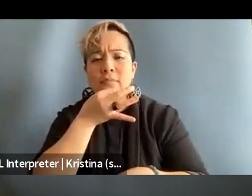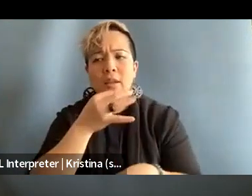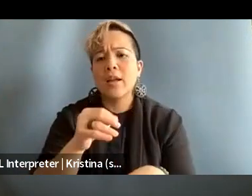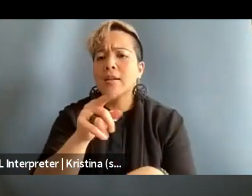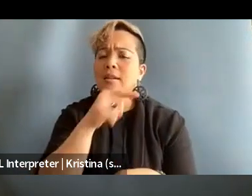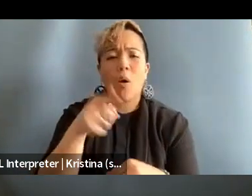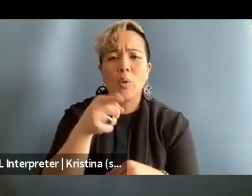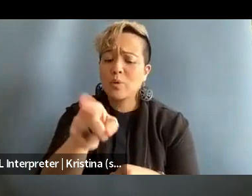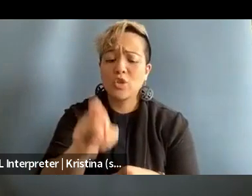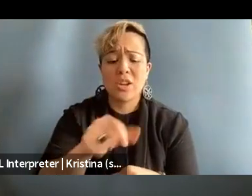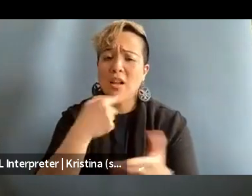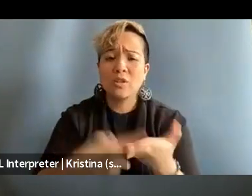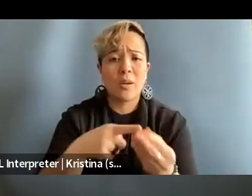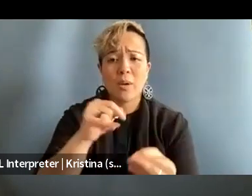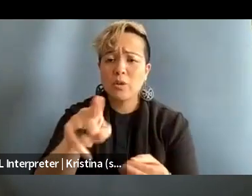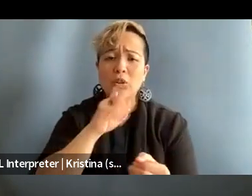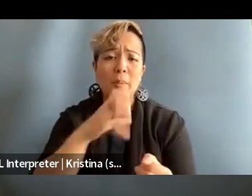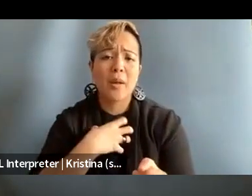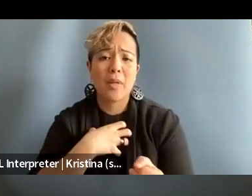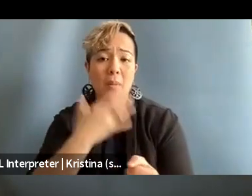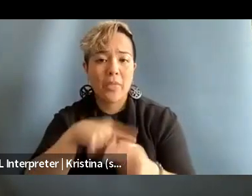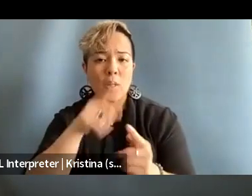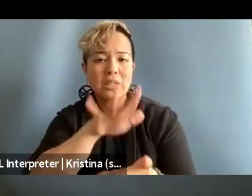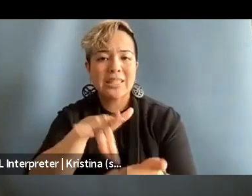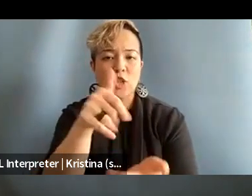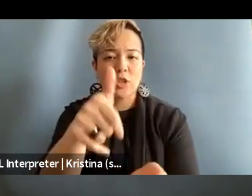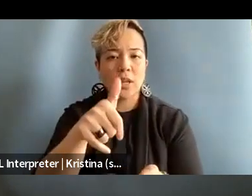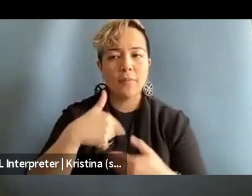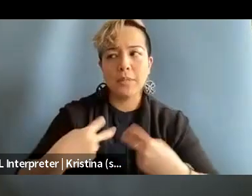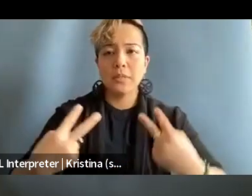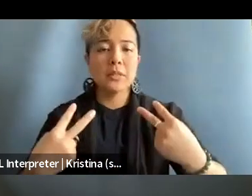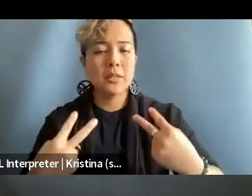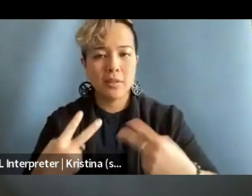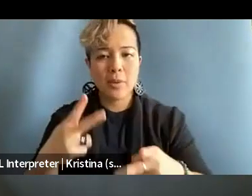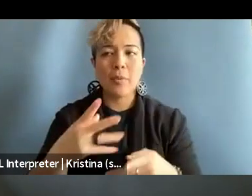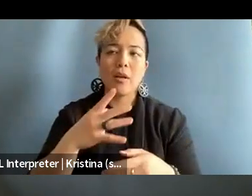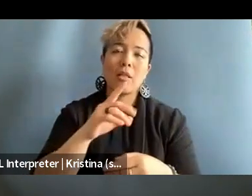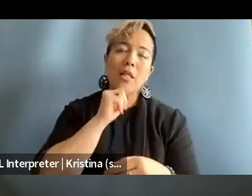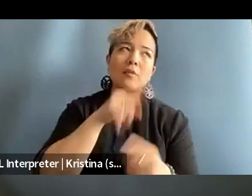about it or complaining about it because then you're centering yourself, which people love to say about women,